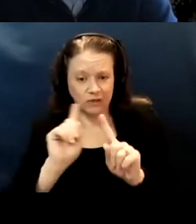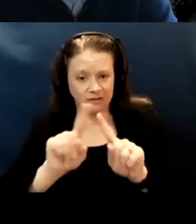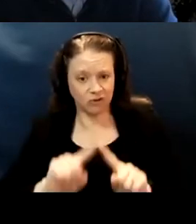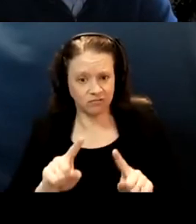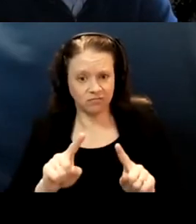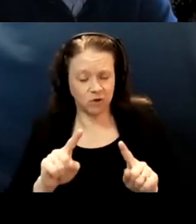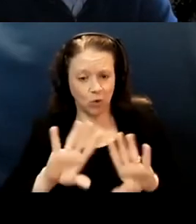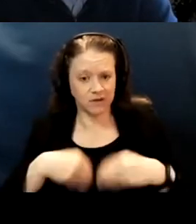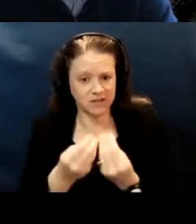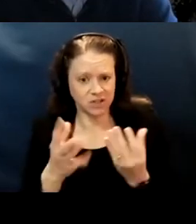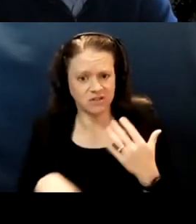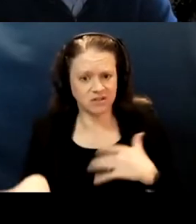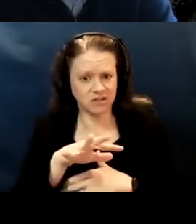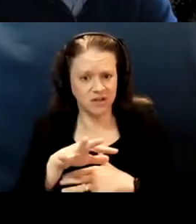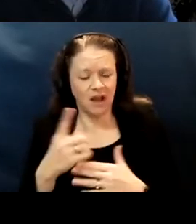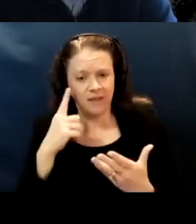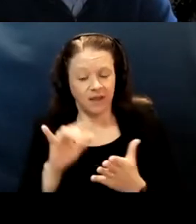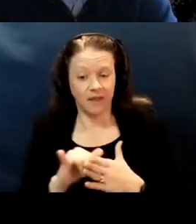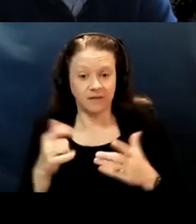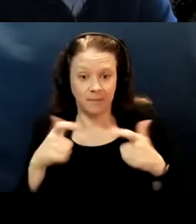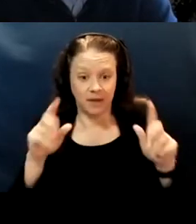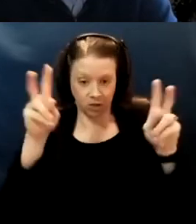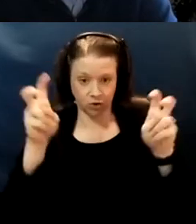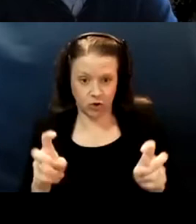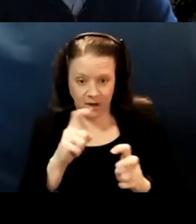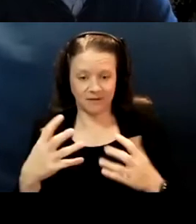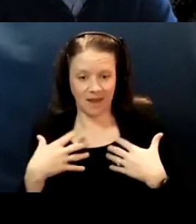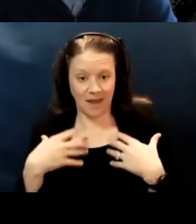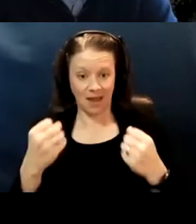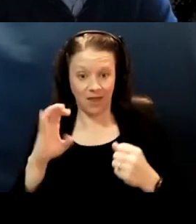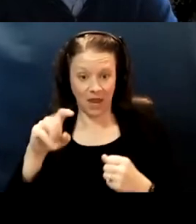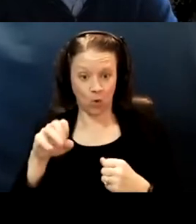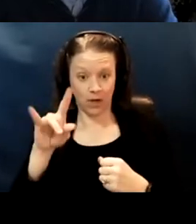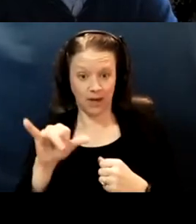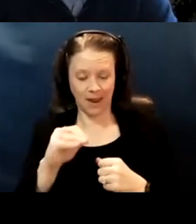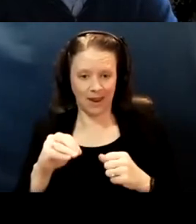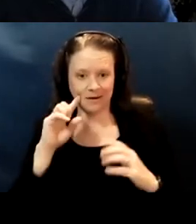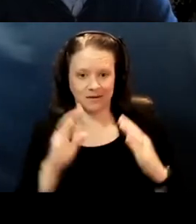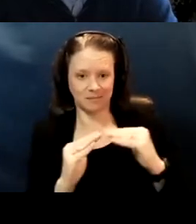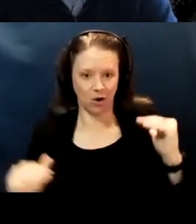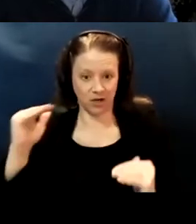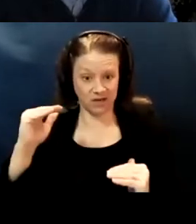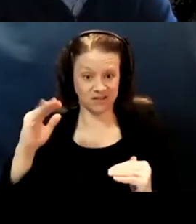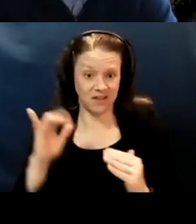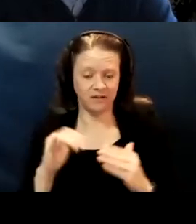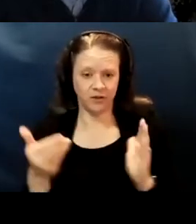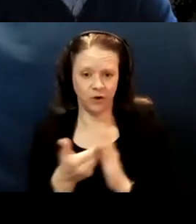because health equity and disparities are kind of the new buzzword. I think that's an area where in the next three to five years